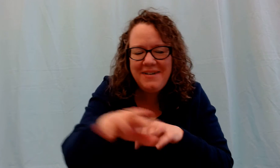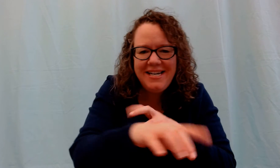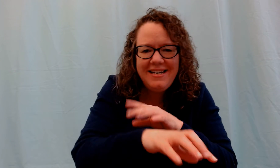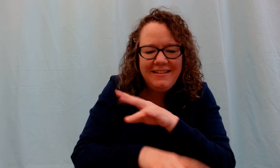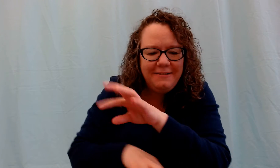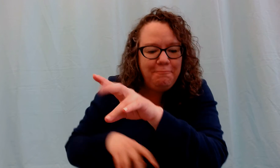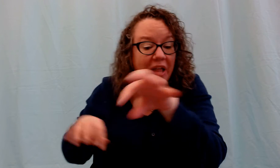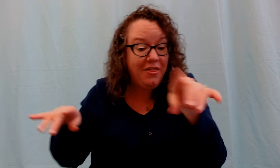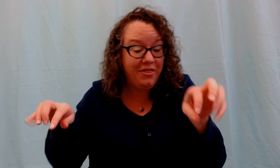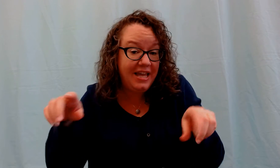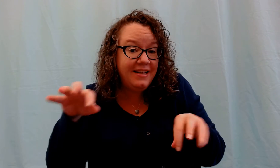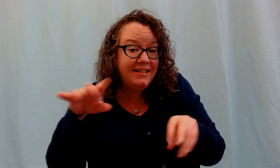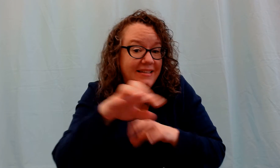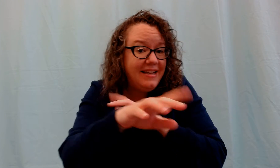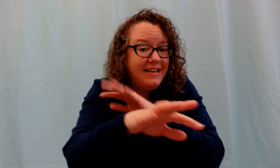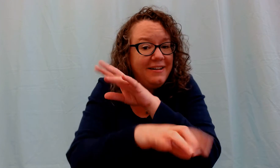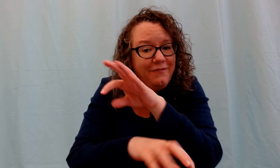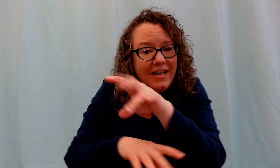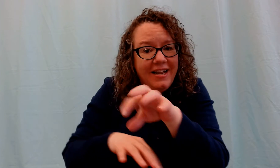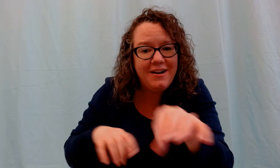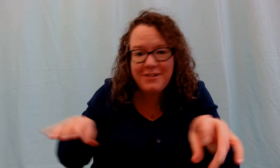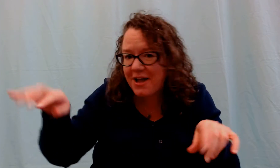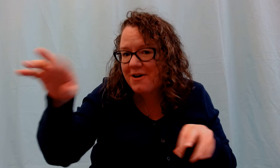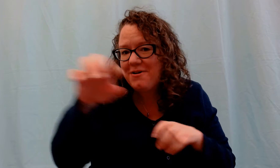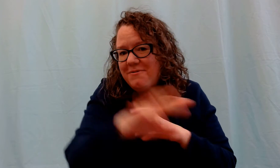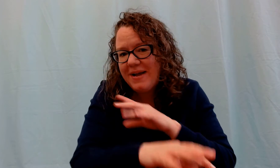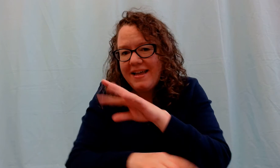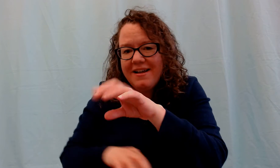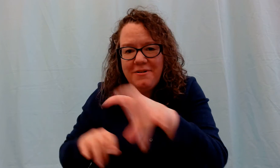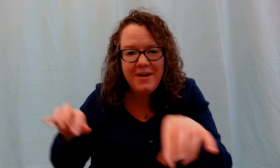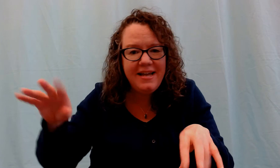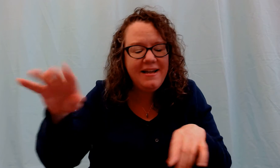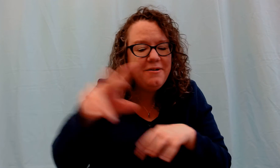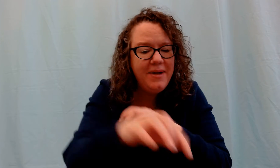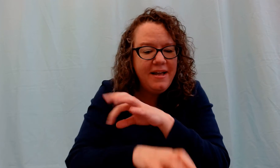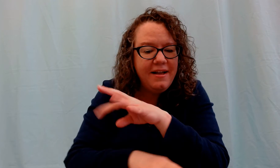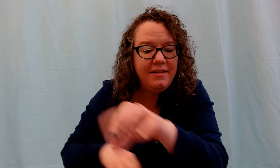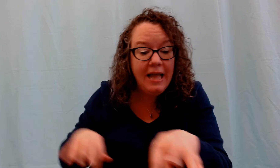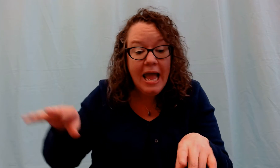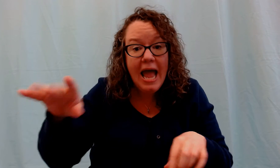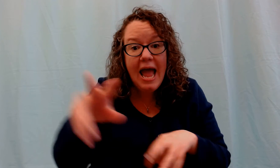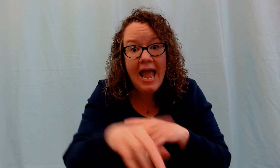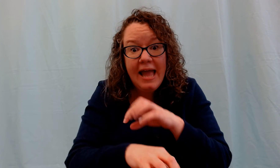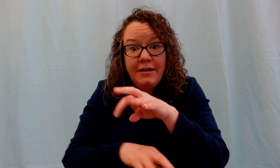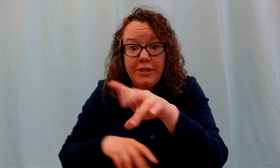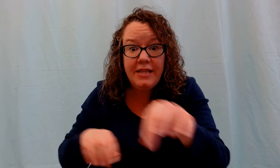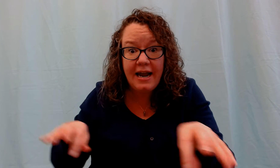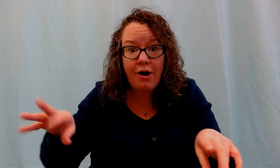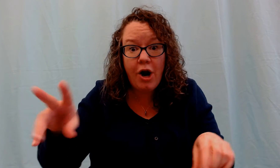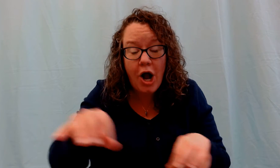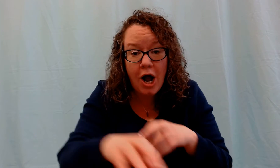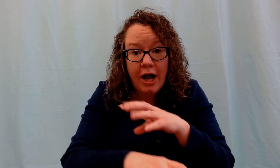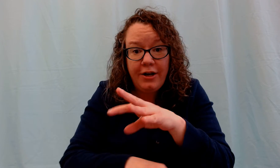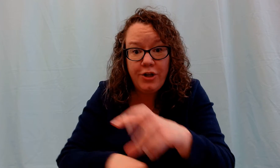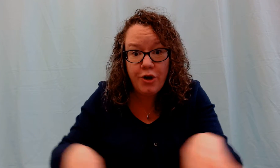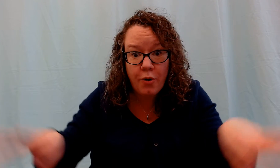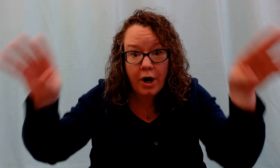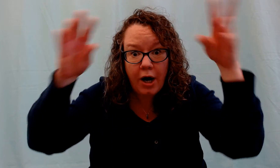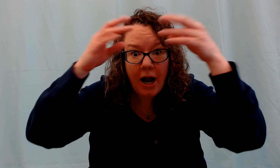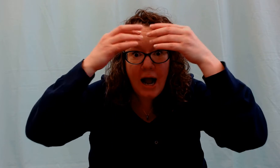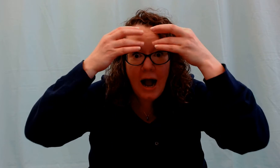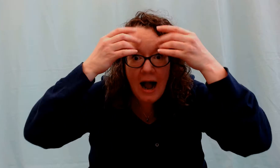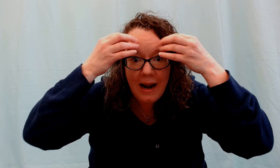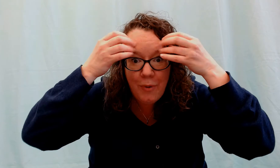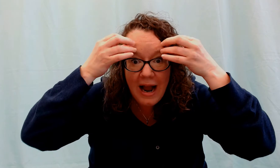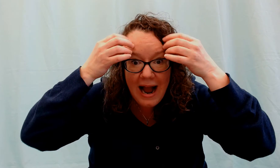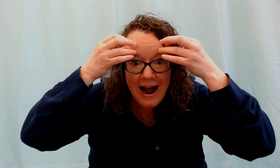#Wiggle. These little fingers go wiggle, wiggle, wiggle. And they're on your eyebrows!#